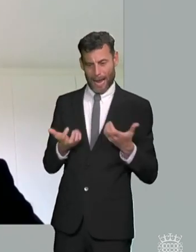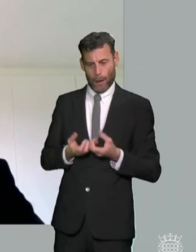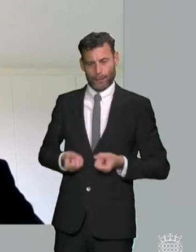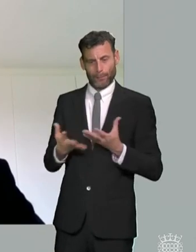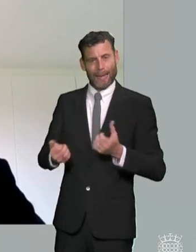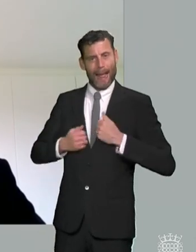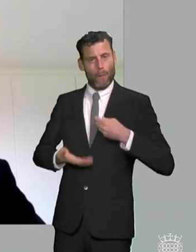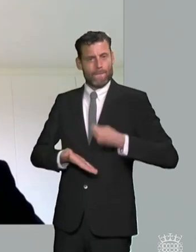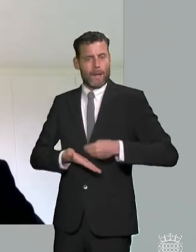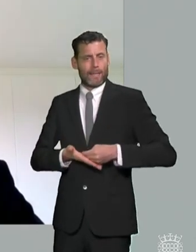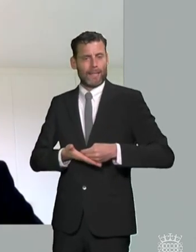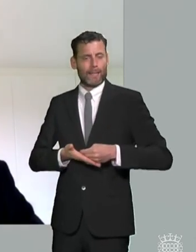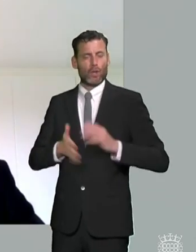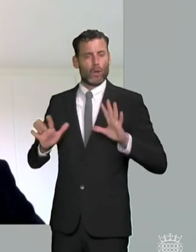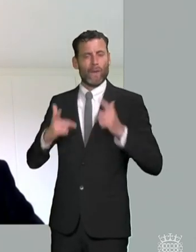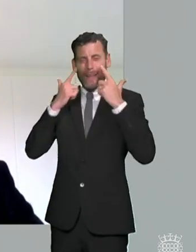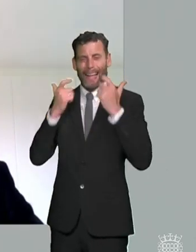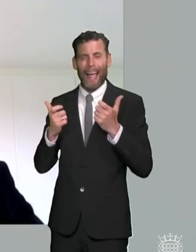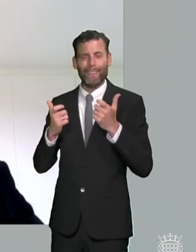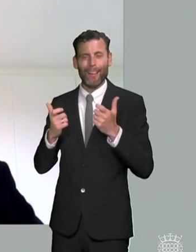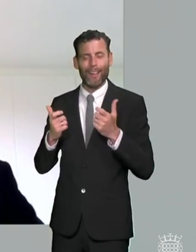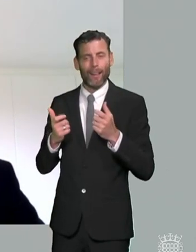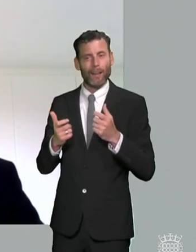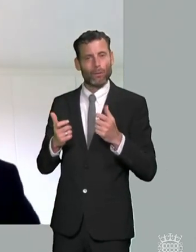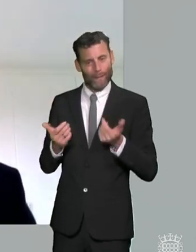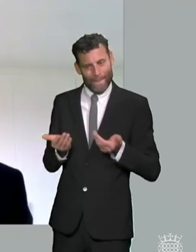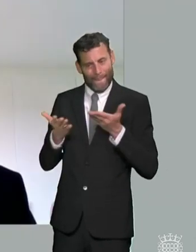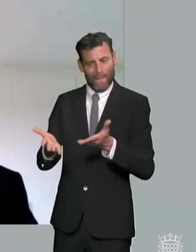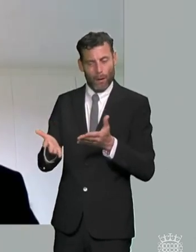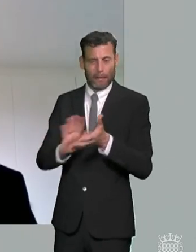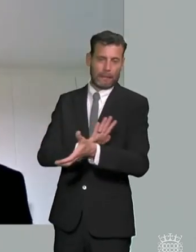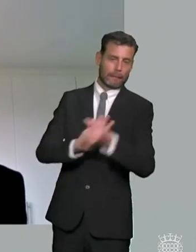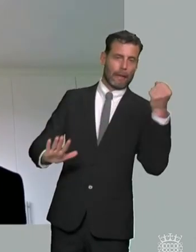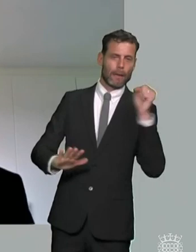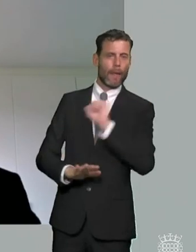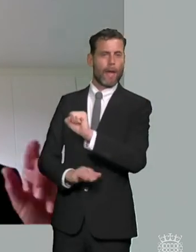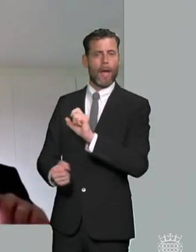it would be going against a fairly long standing principle of local government to try and ring